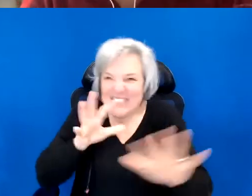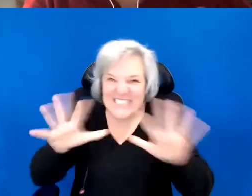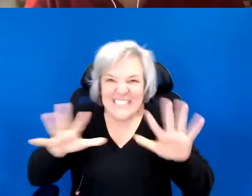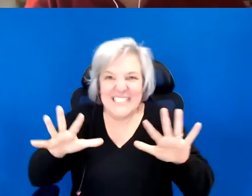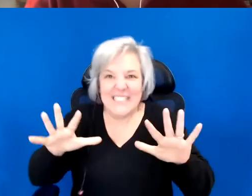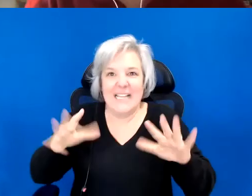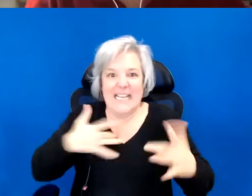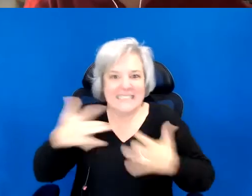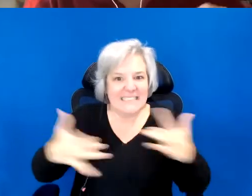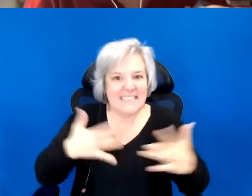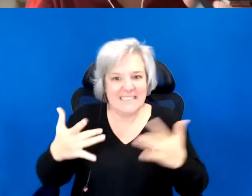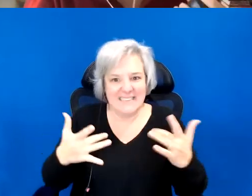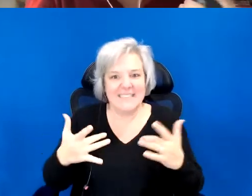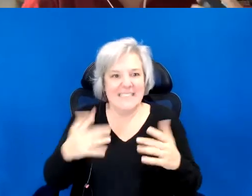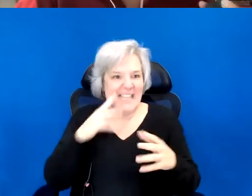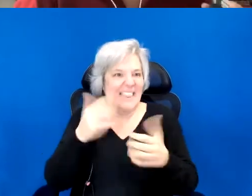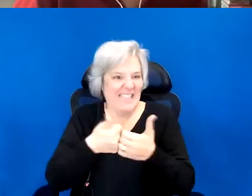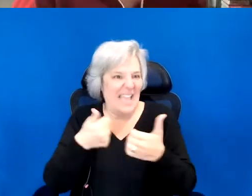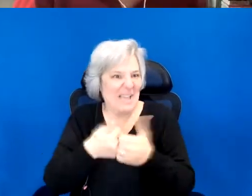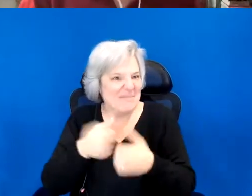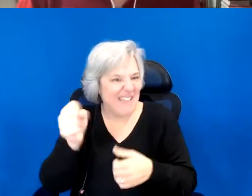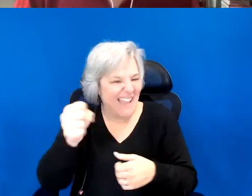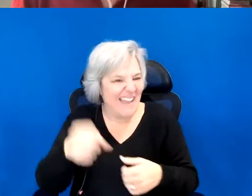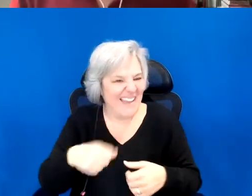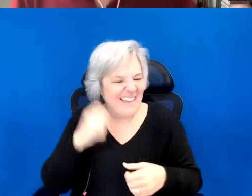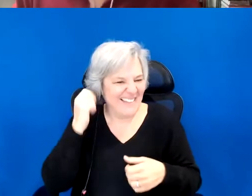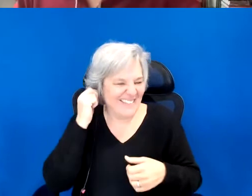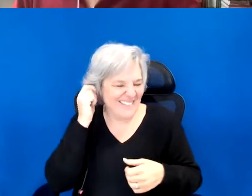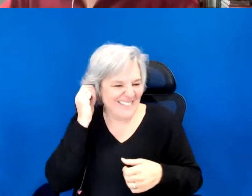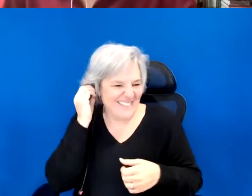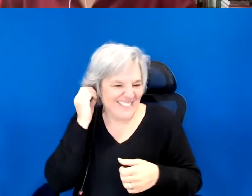In the game? >> In the game, yeah.